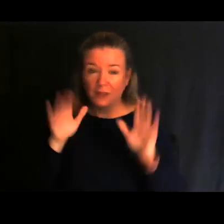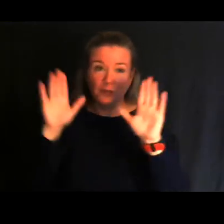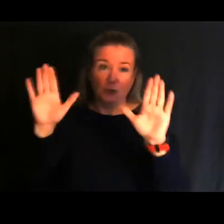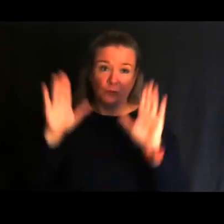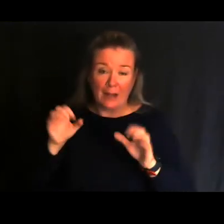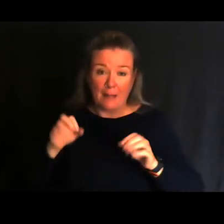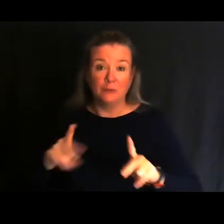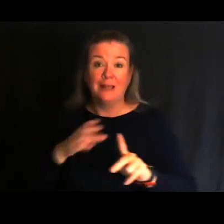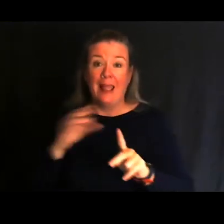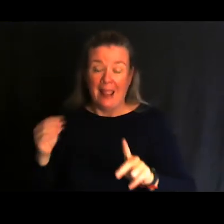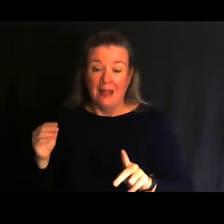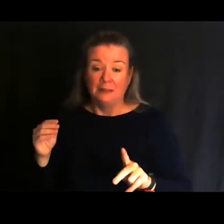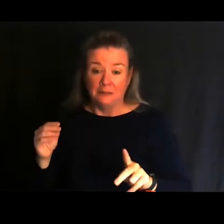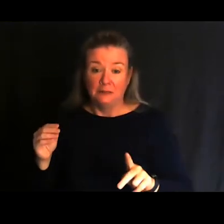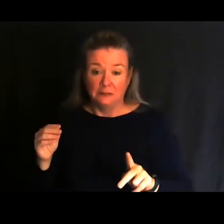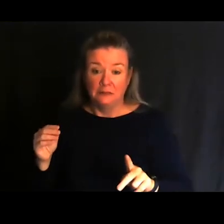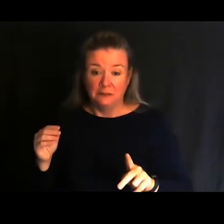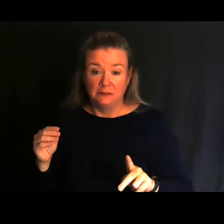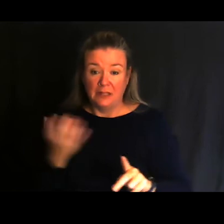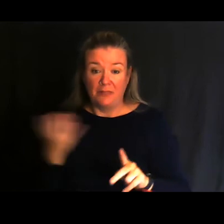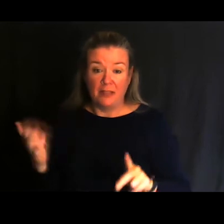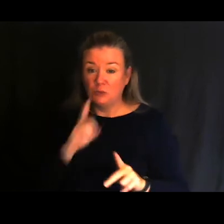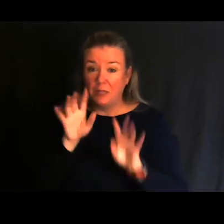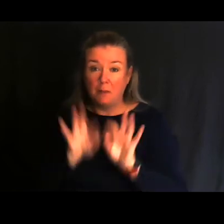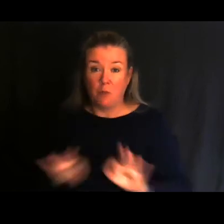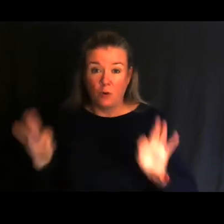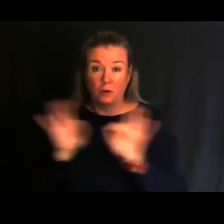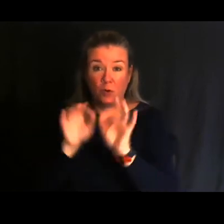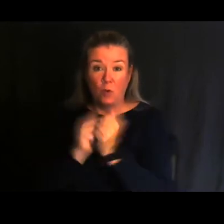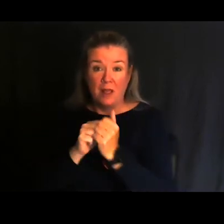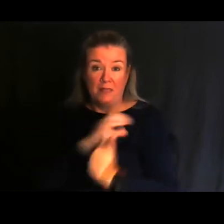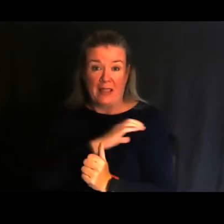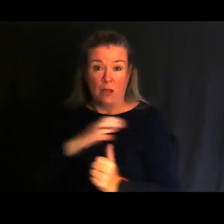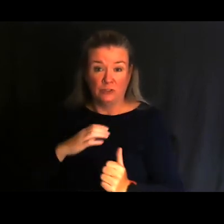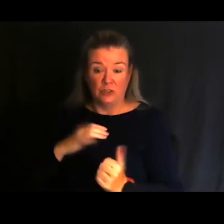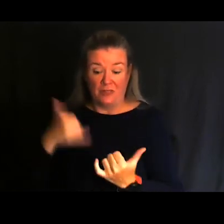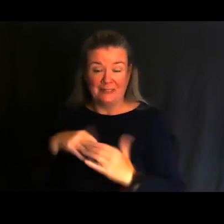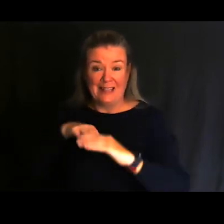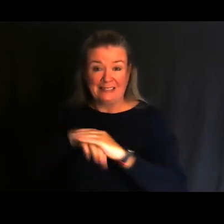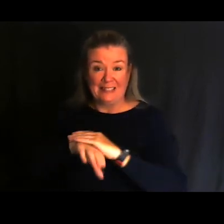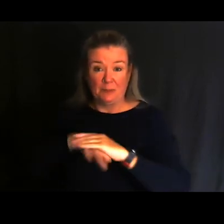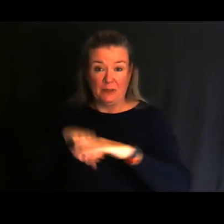And the thing that’s so important about the council, the Accessibility Advisory Council,